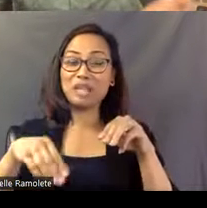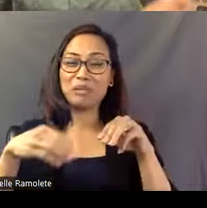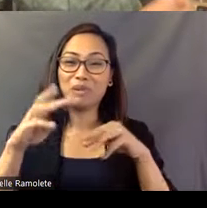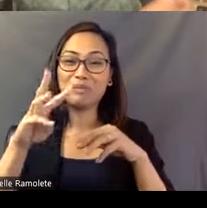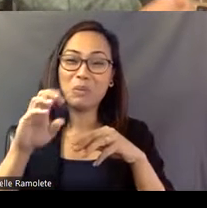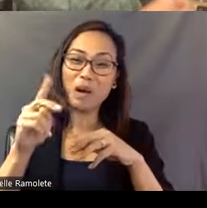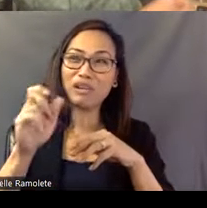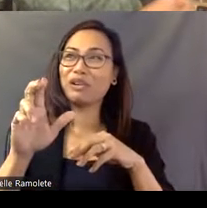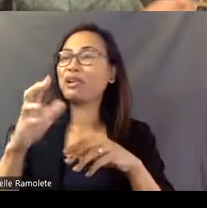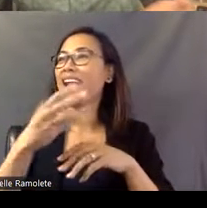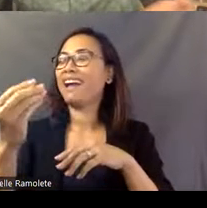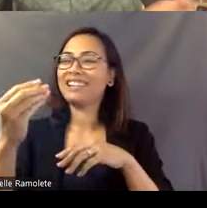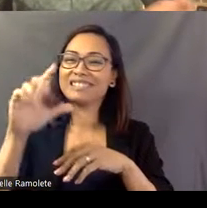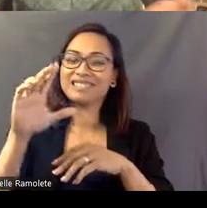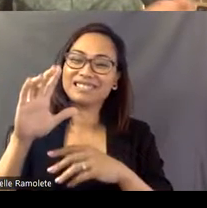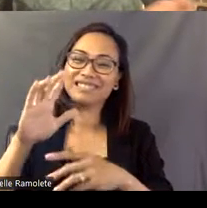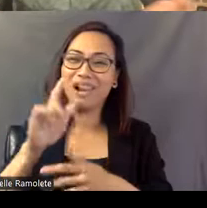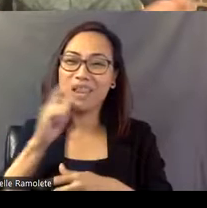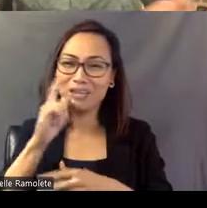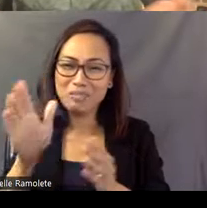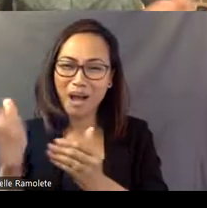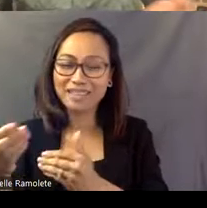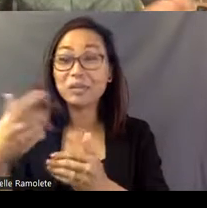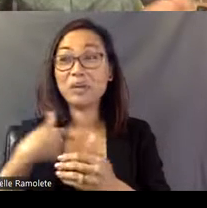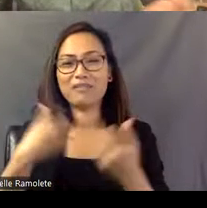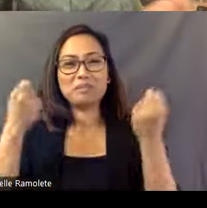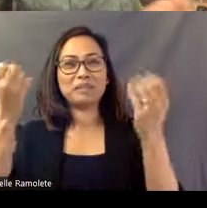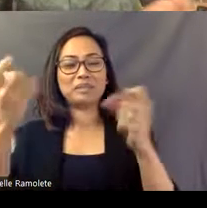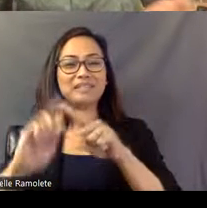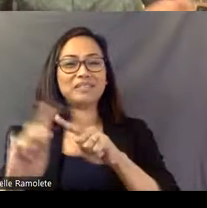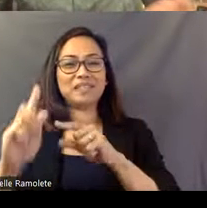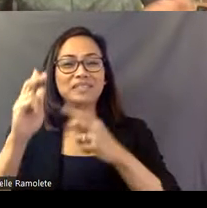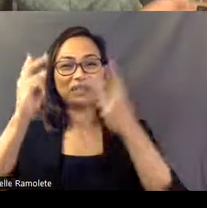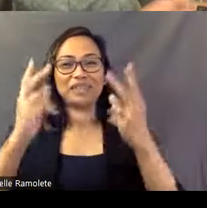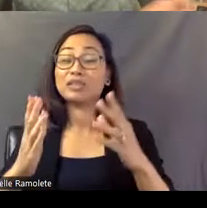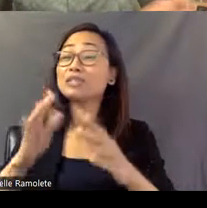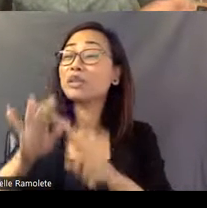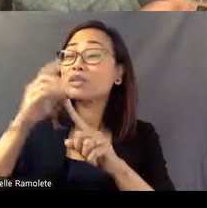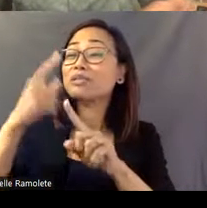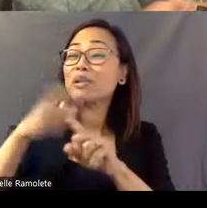When we have visitors here from out of town- especially from New York or Europe- we typically